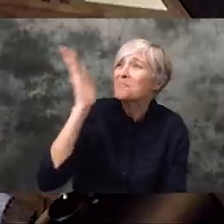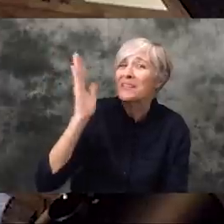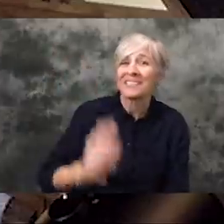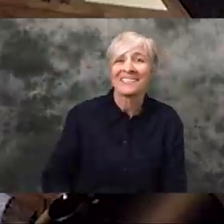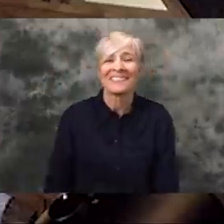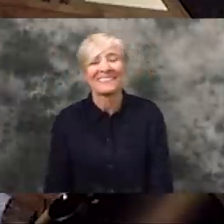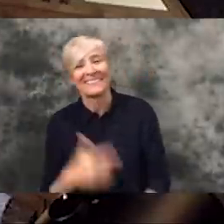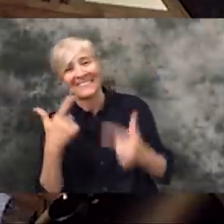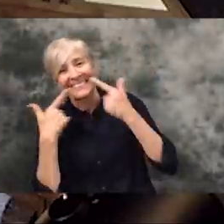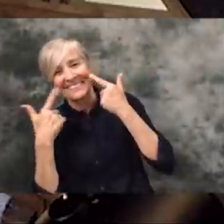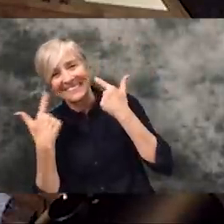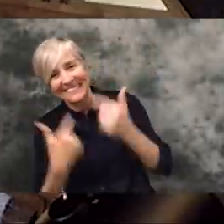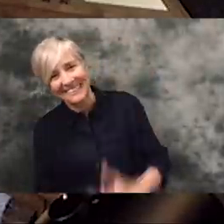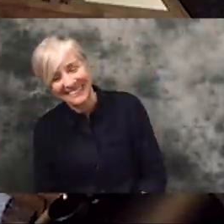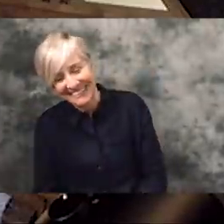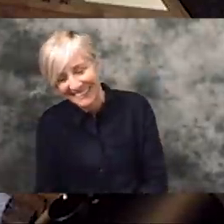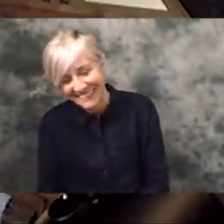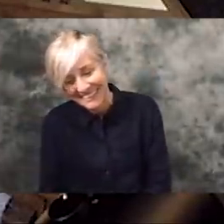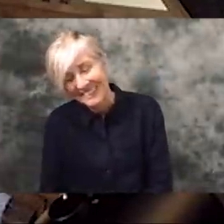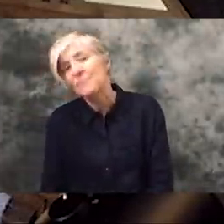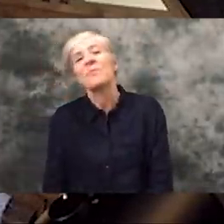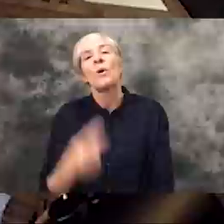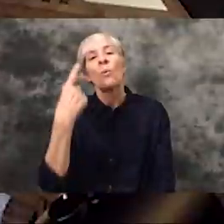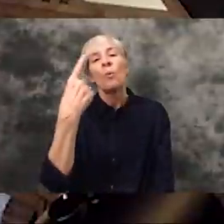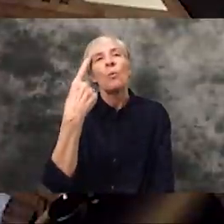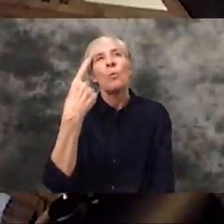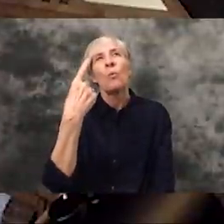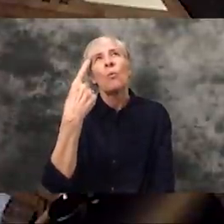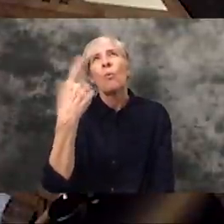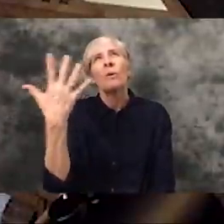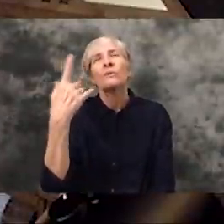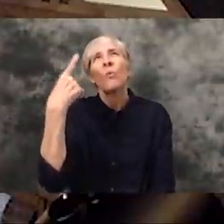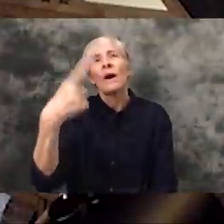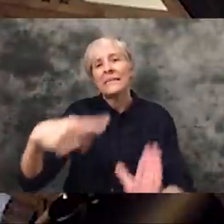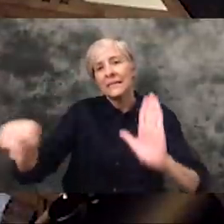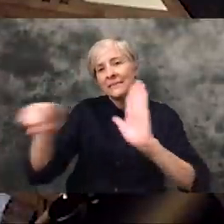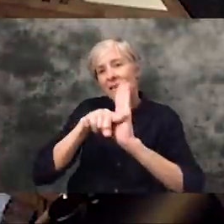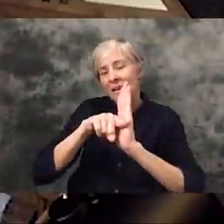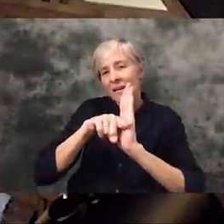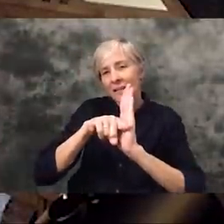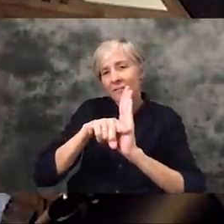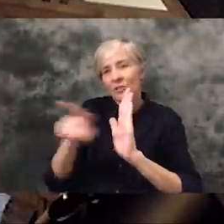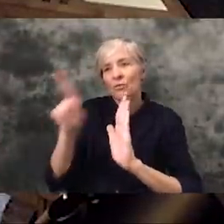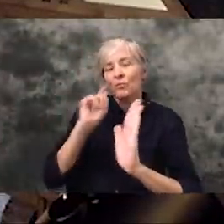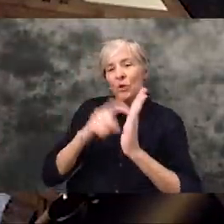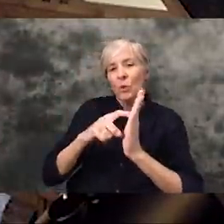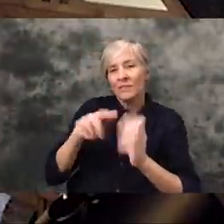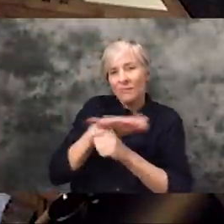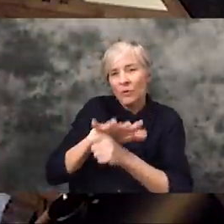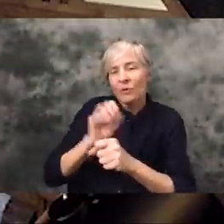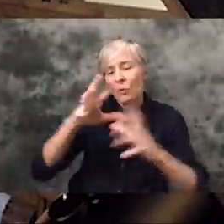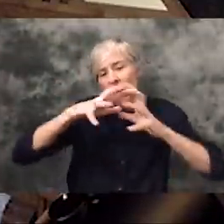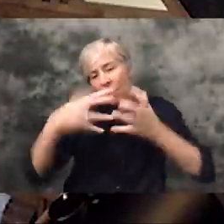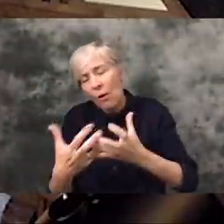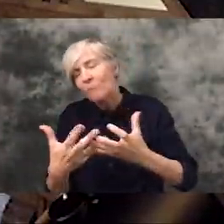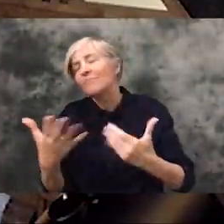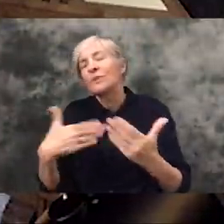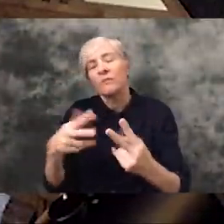What is one downfall that you've noticed within your area, or globally, whichever you choose